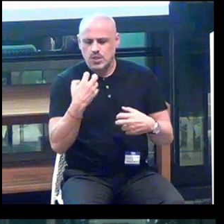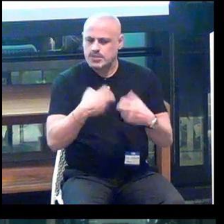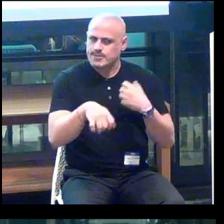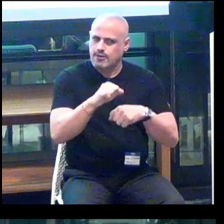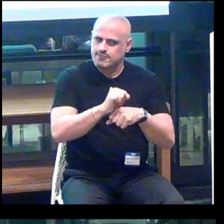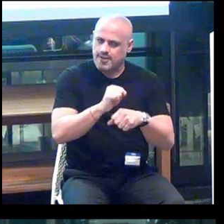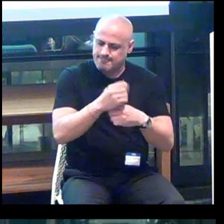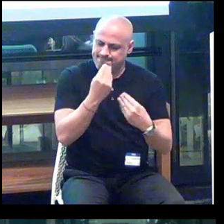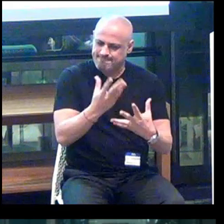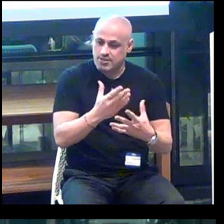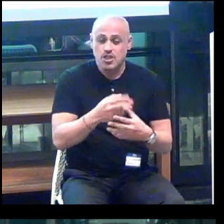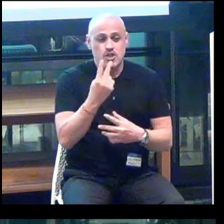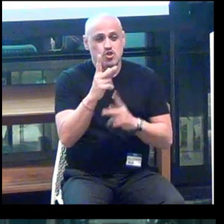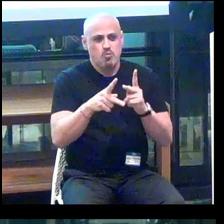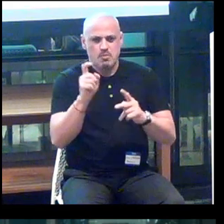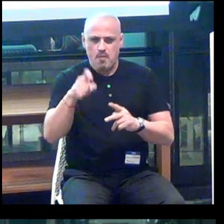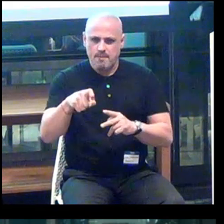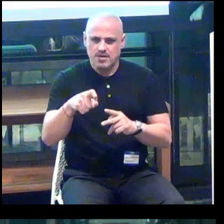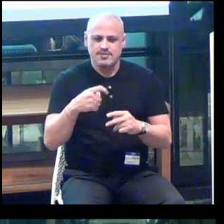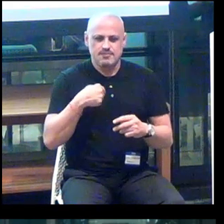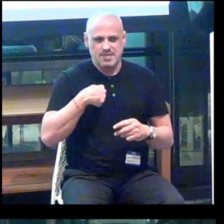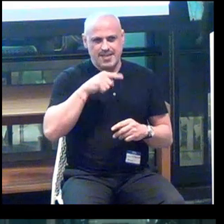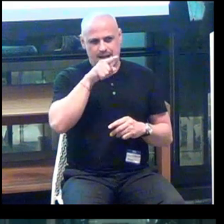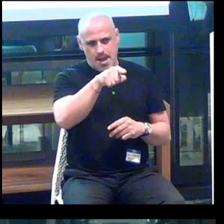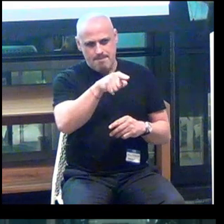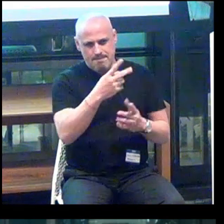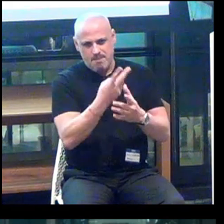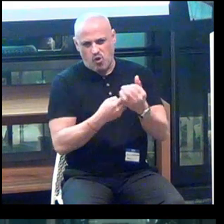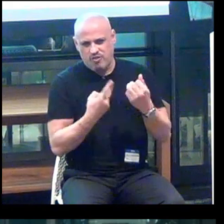But... Two people had to do it, and it was me and him.